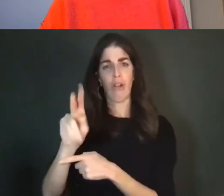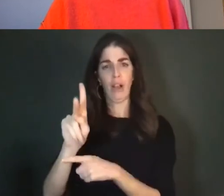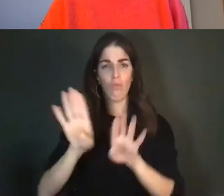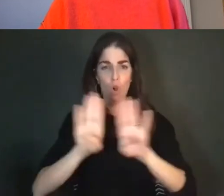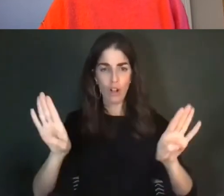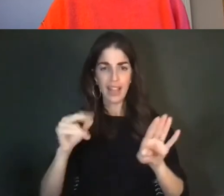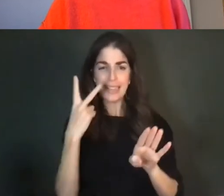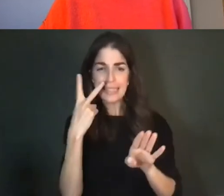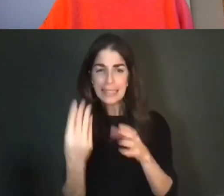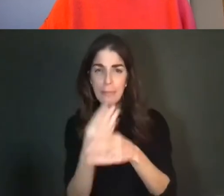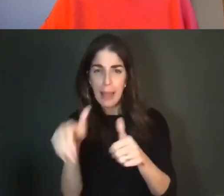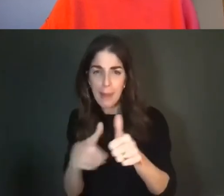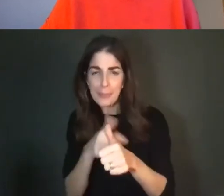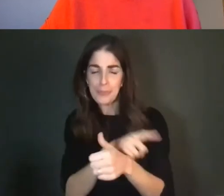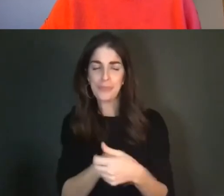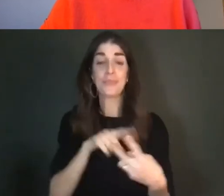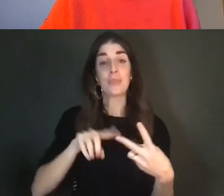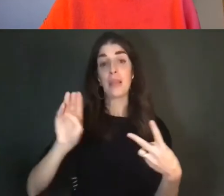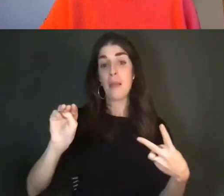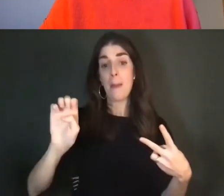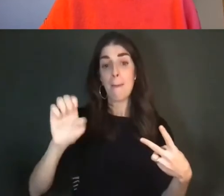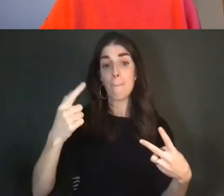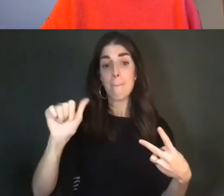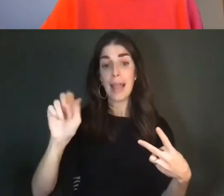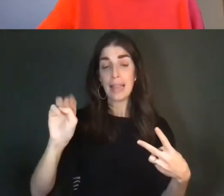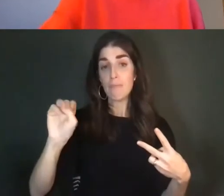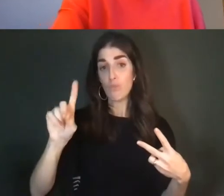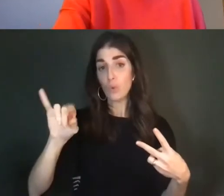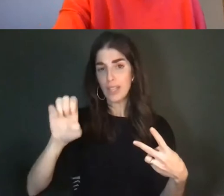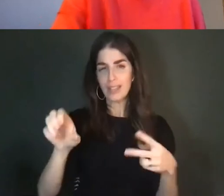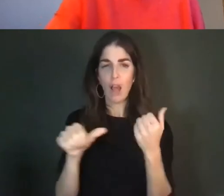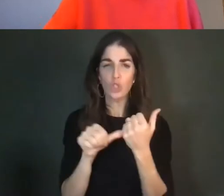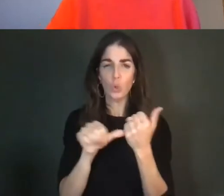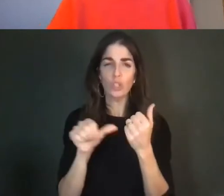Megan Moodie is an Associate Professor of Anthropology at the University of California,